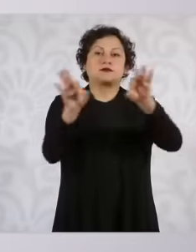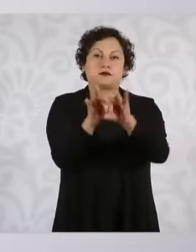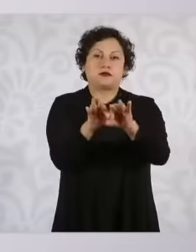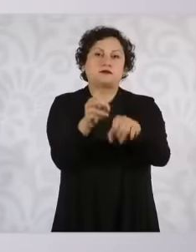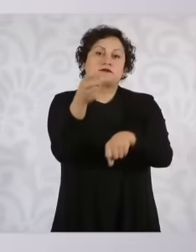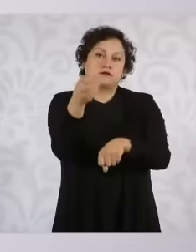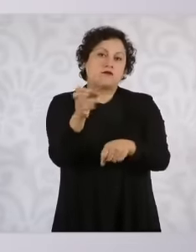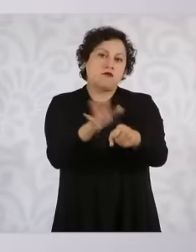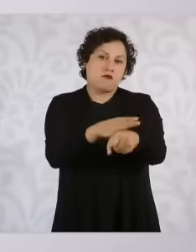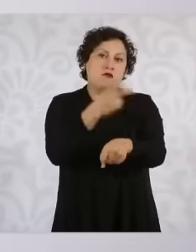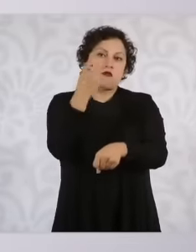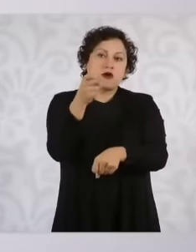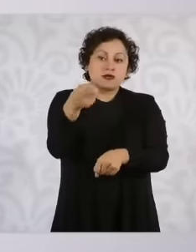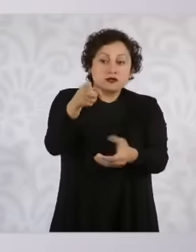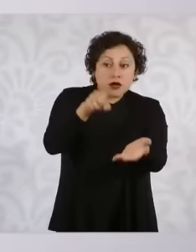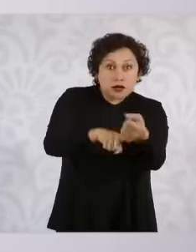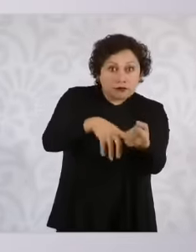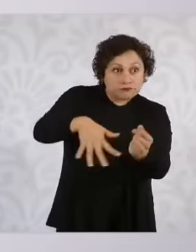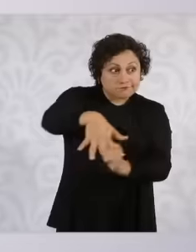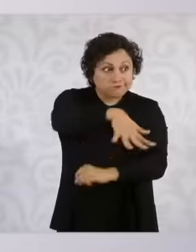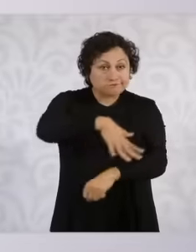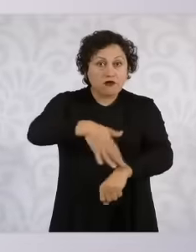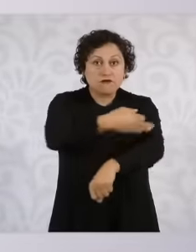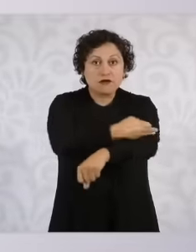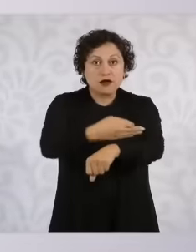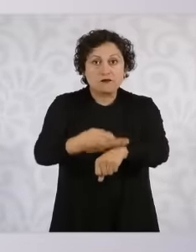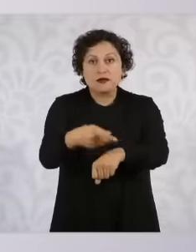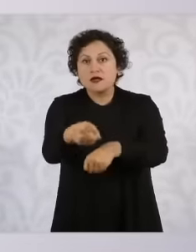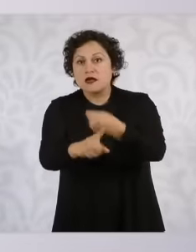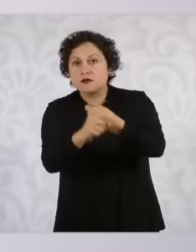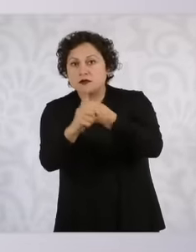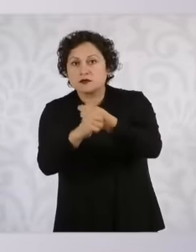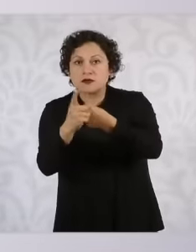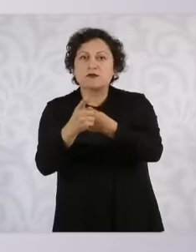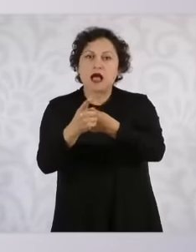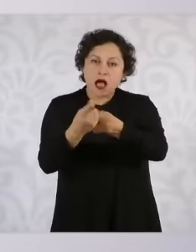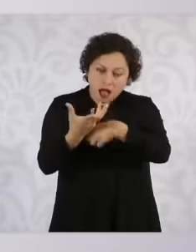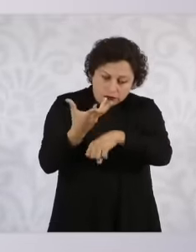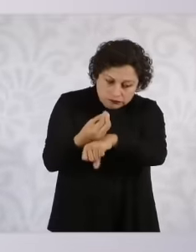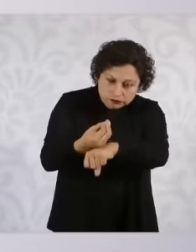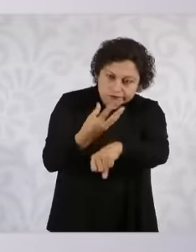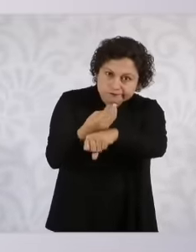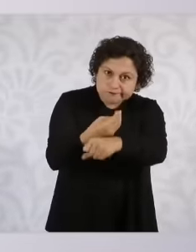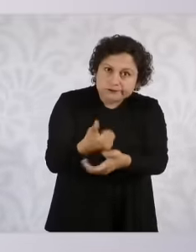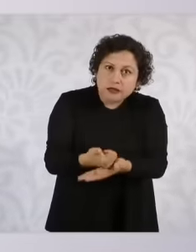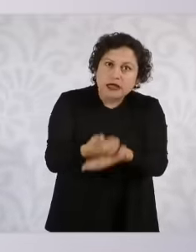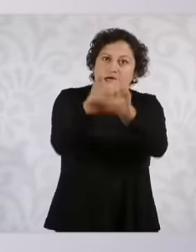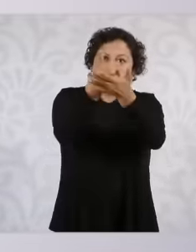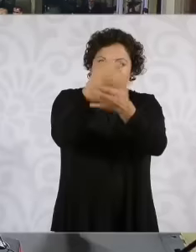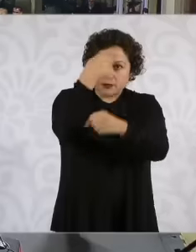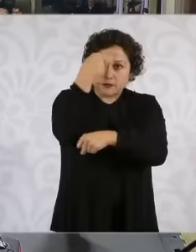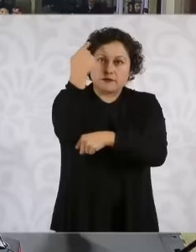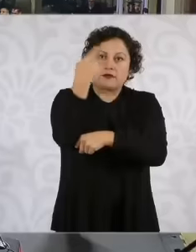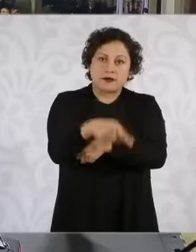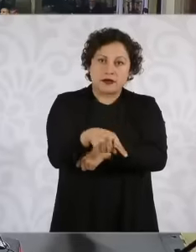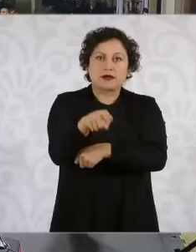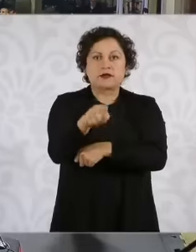those families where there are problems and in addictions, then address addiction problems. So